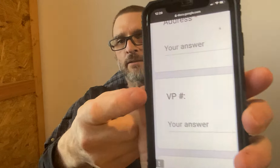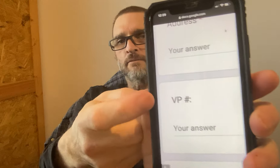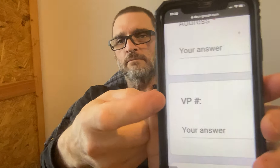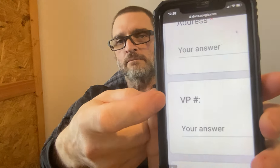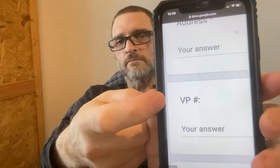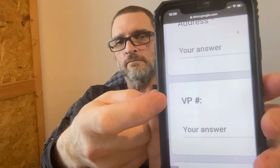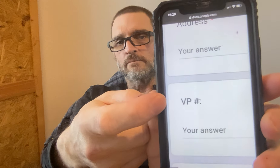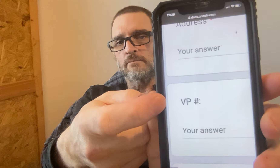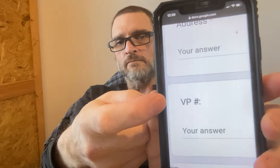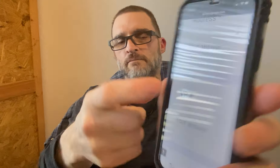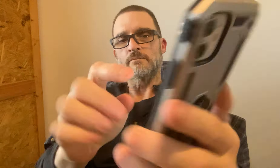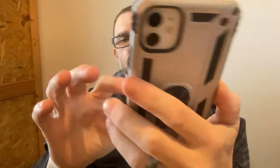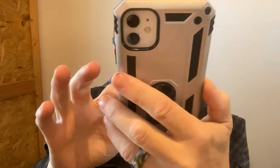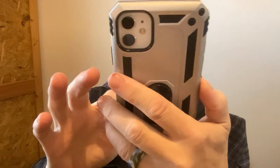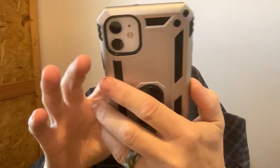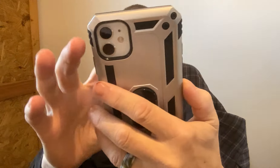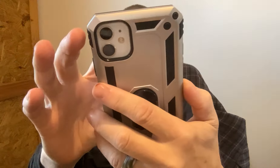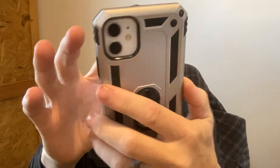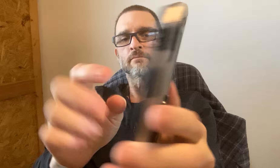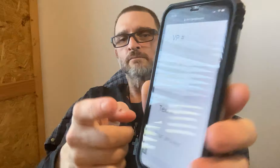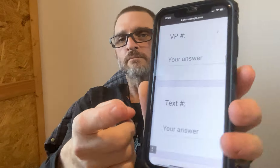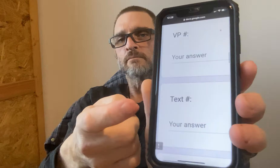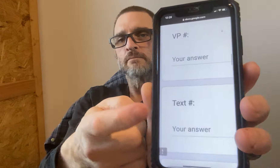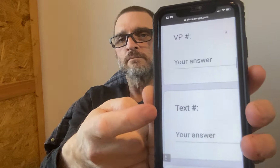Enter your VideoPhone number here.